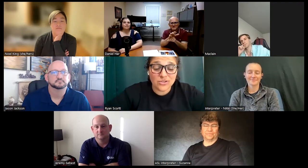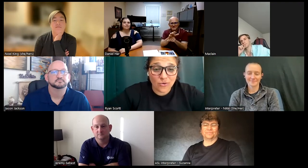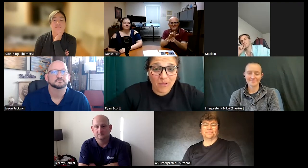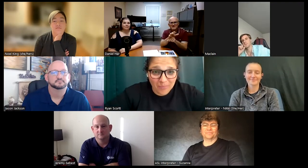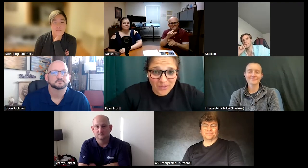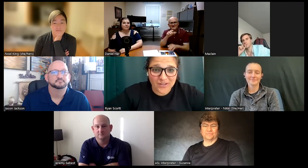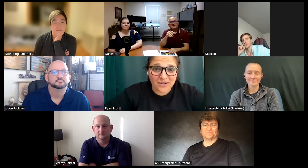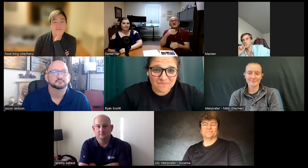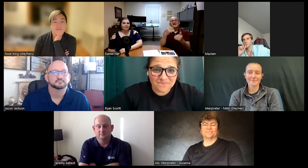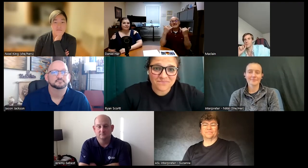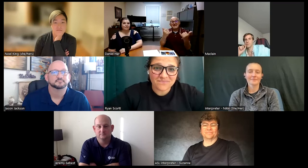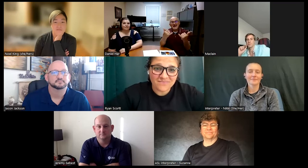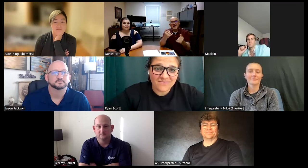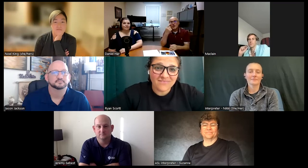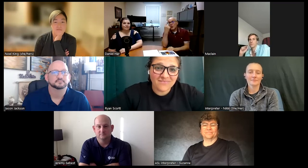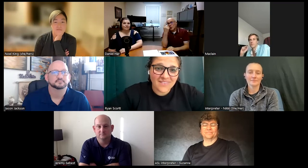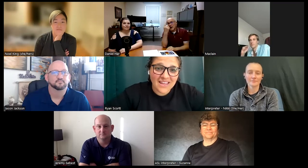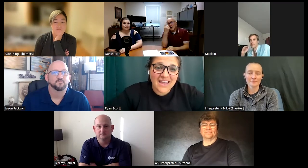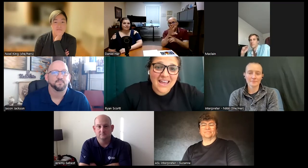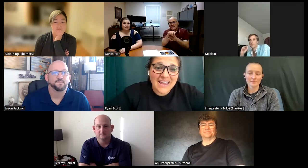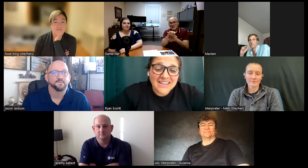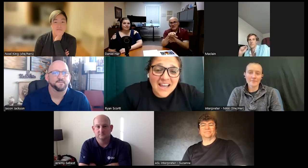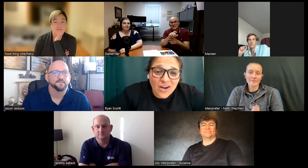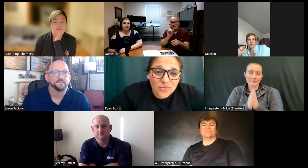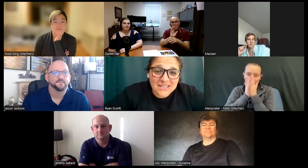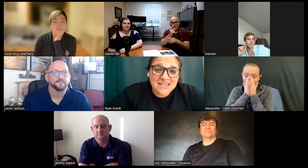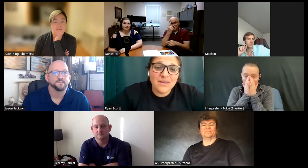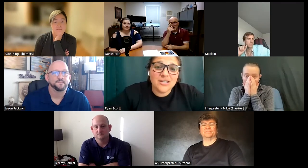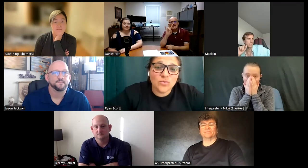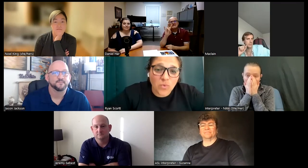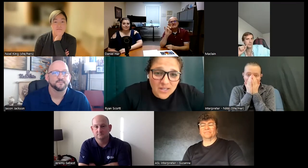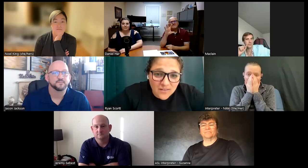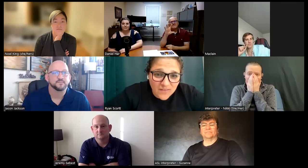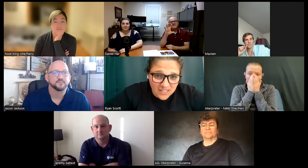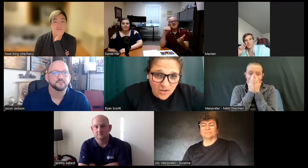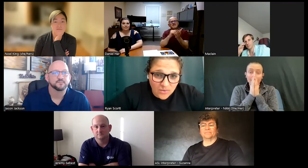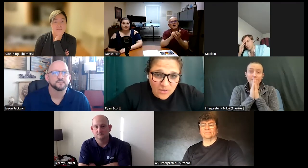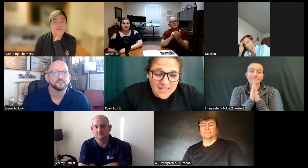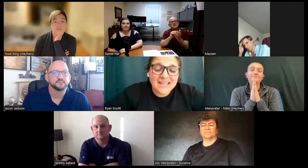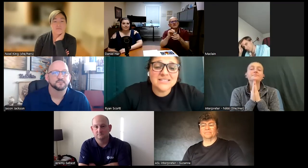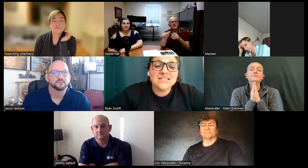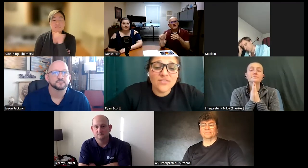so popular and now when he makes one video he gets